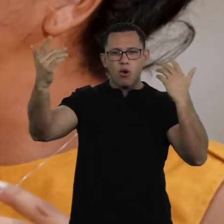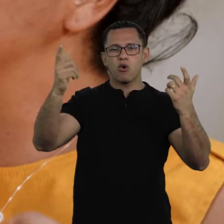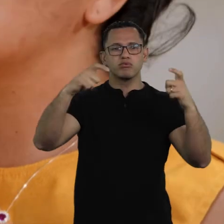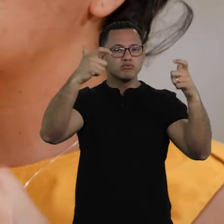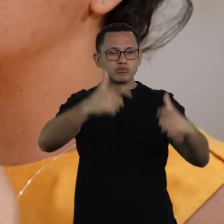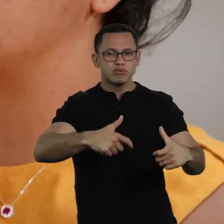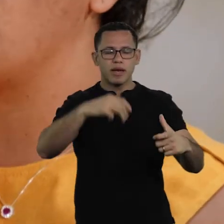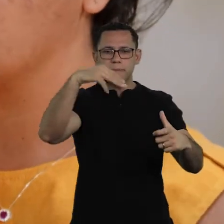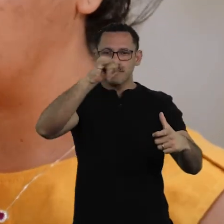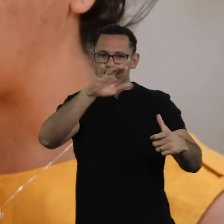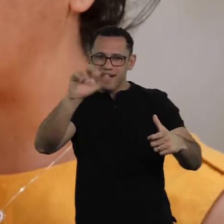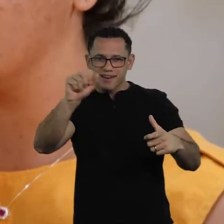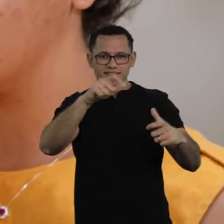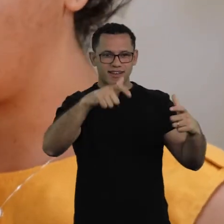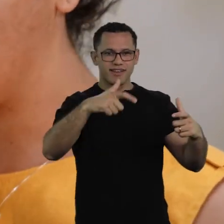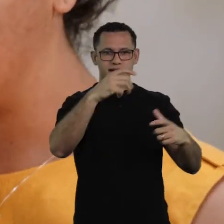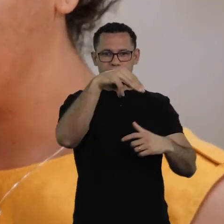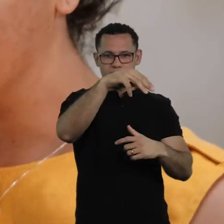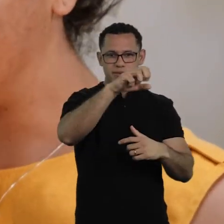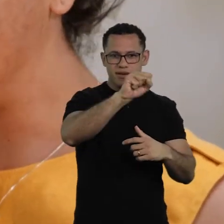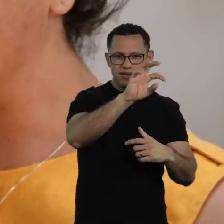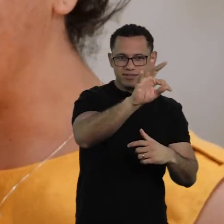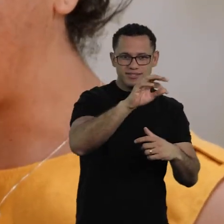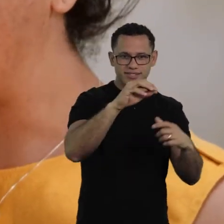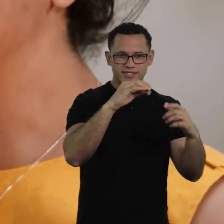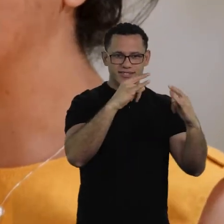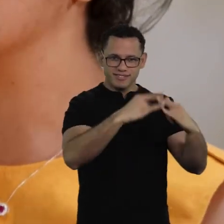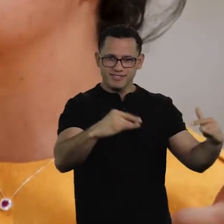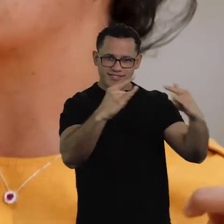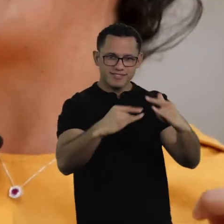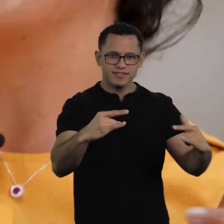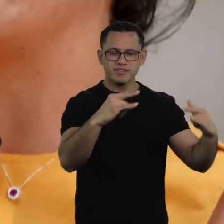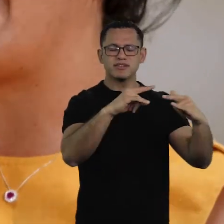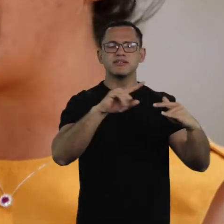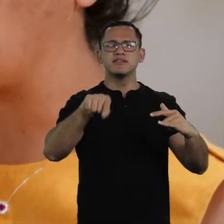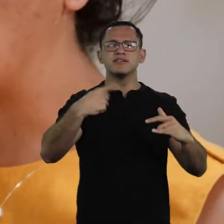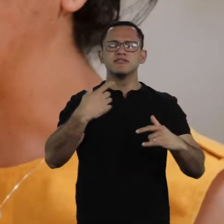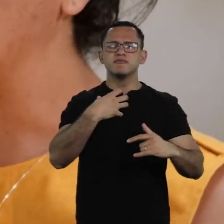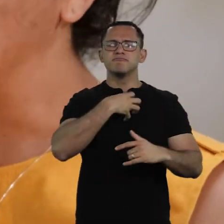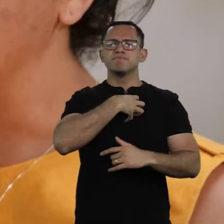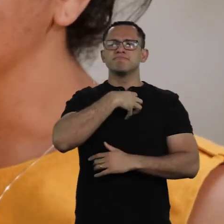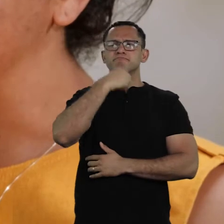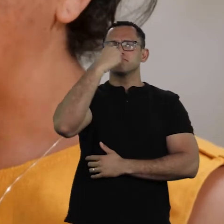call us to think about our relationship with Earth, with nature,